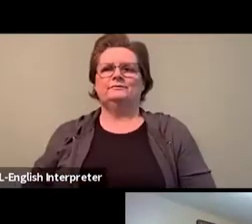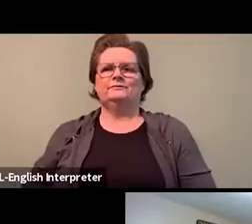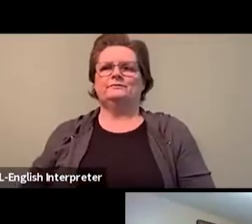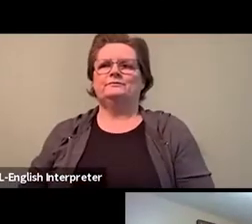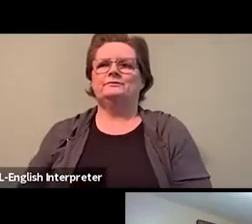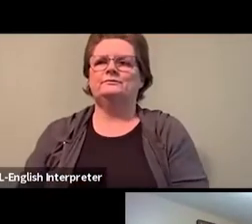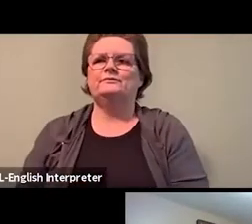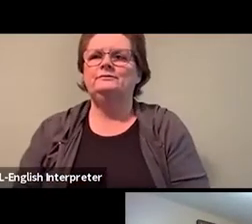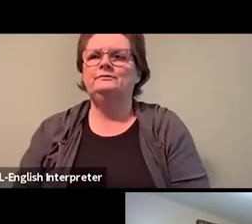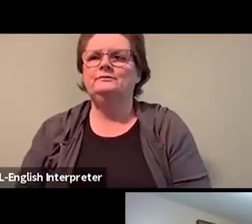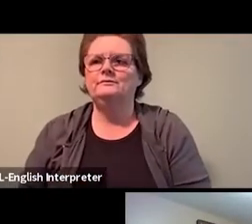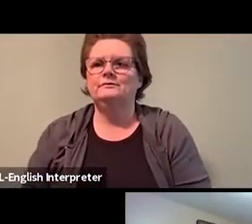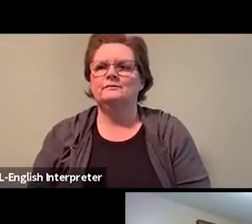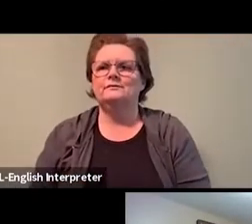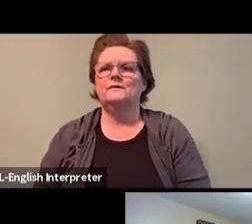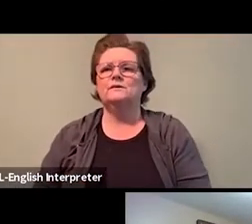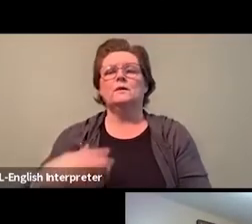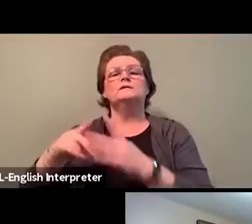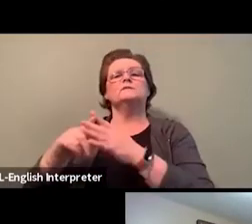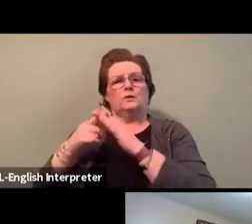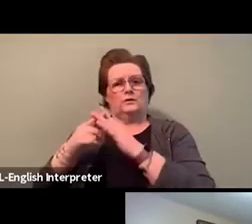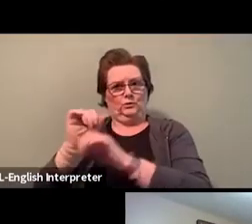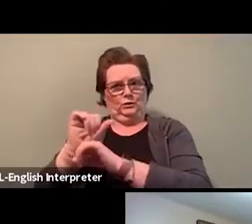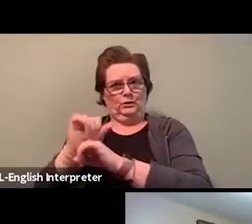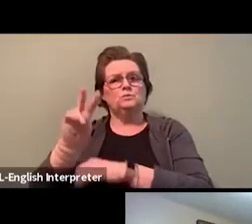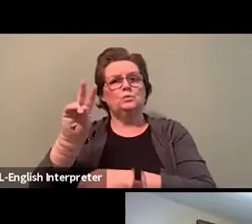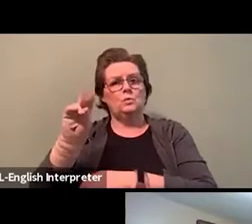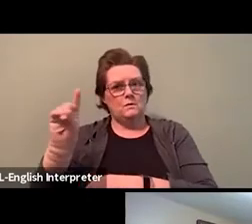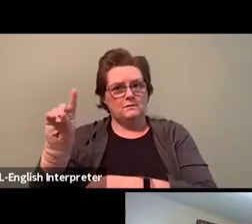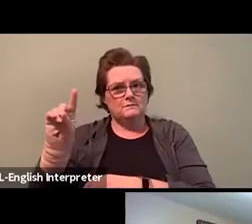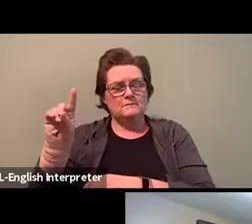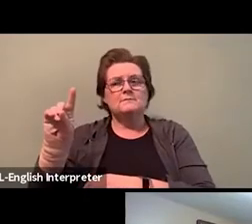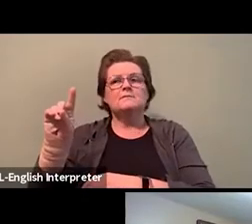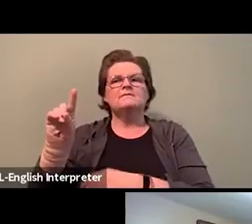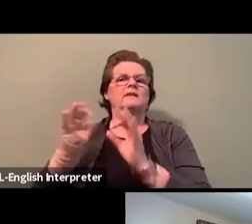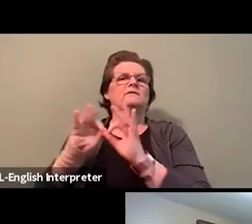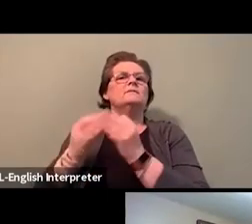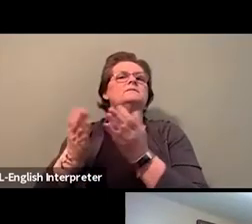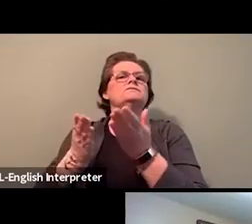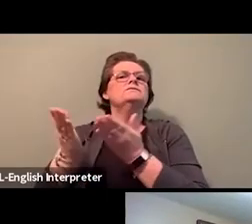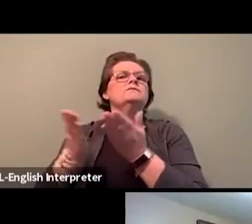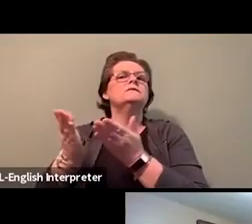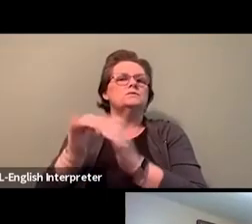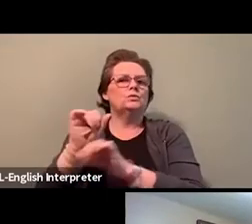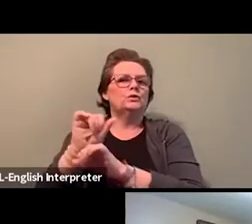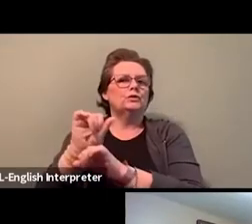and assigned as a family service worker, I can give you numerous accounts in terms